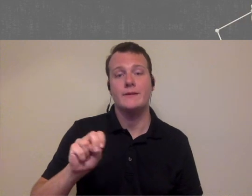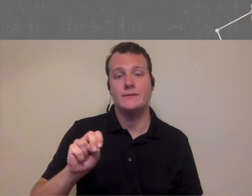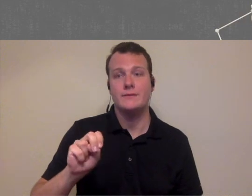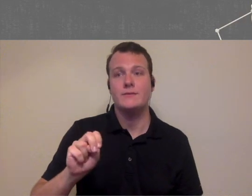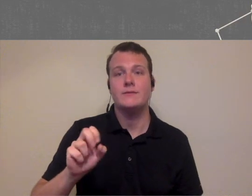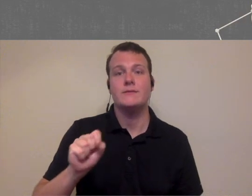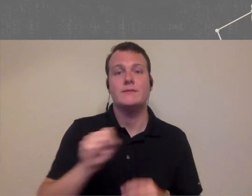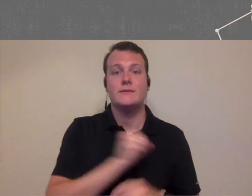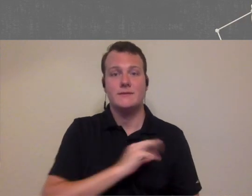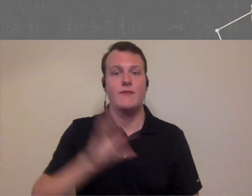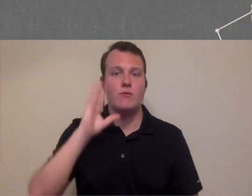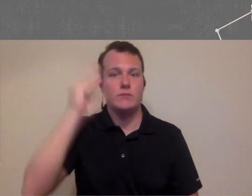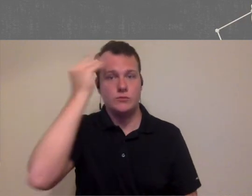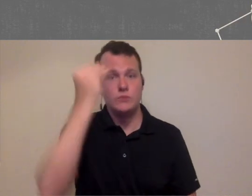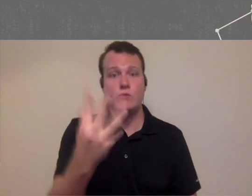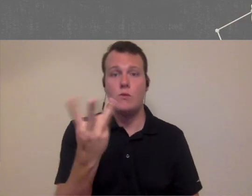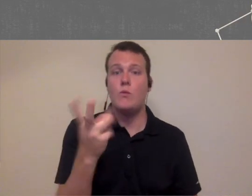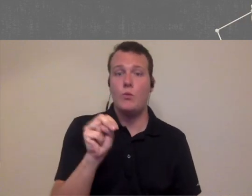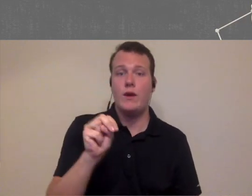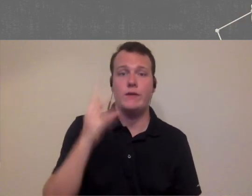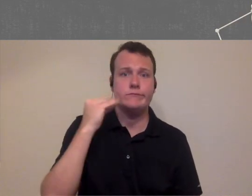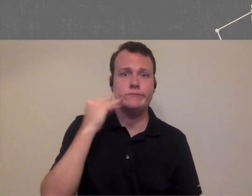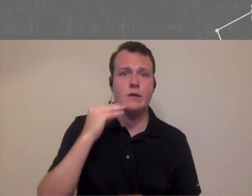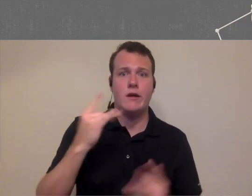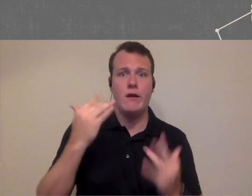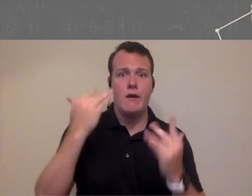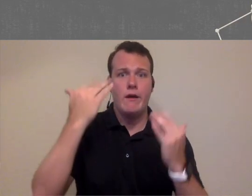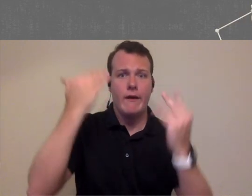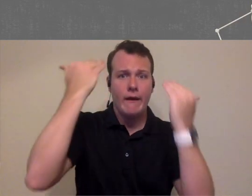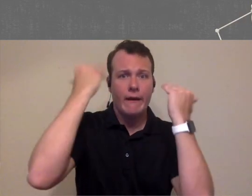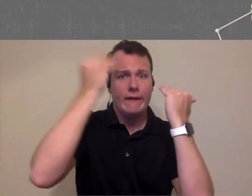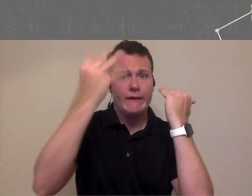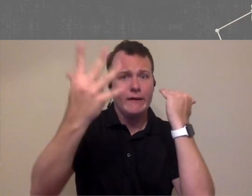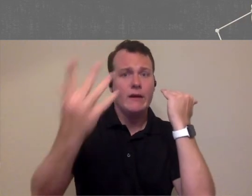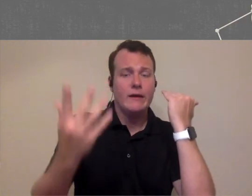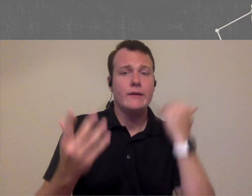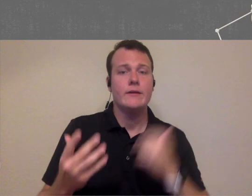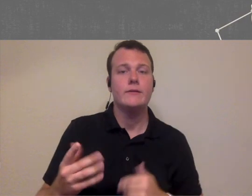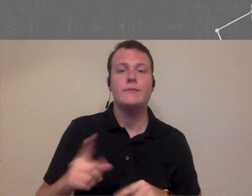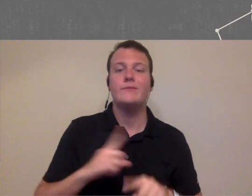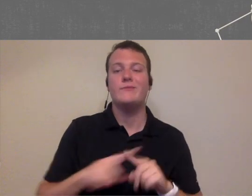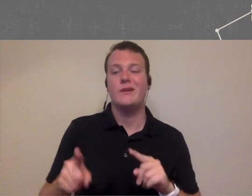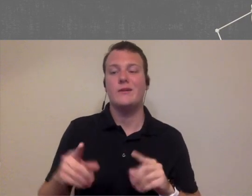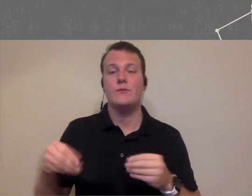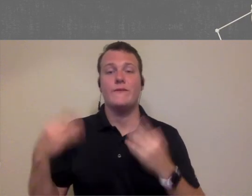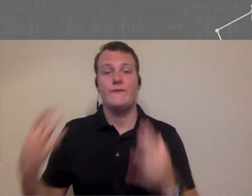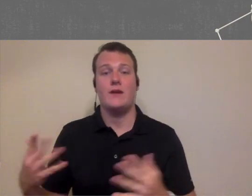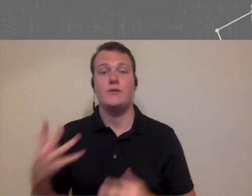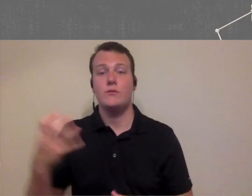let you know when they're starting to get overwhelmed and I think you'll be able to see that now for the provider standpoint you have to look at how long